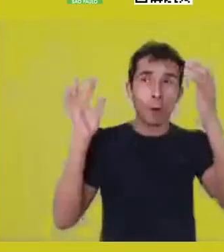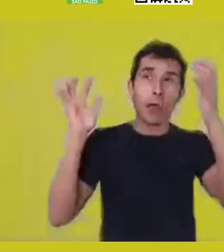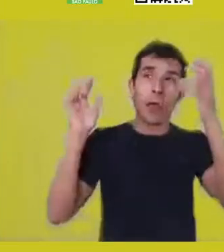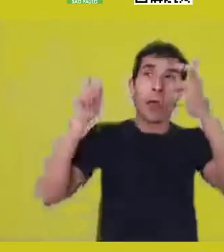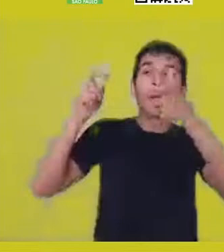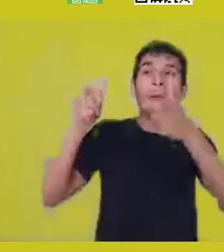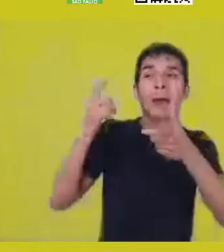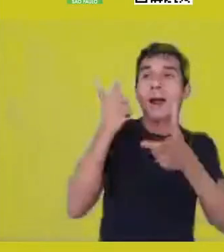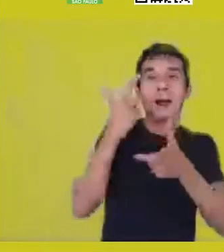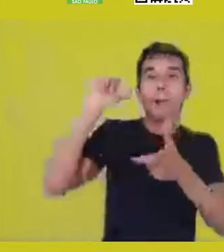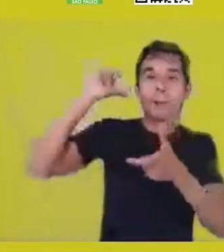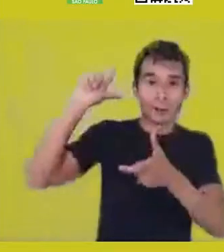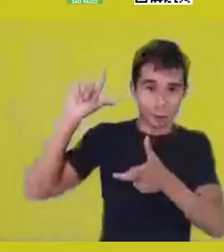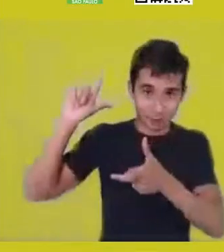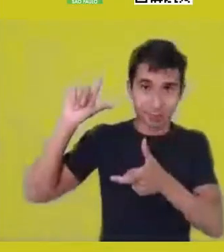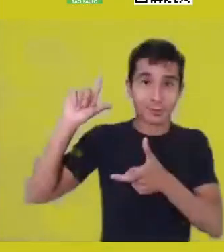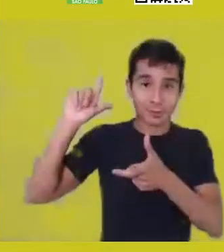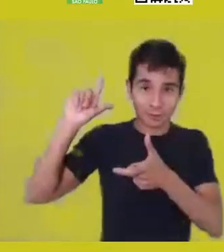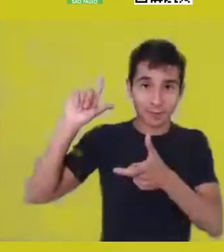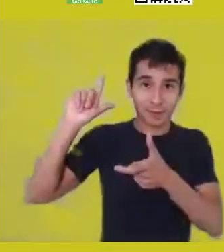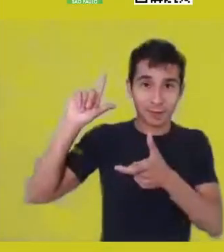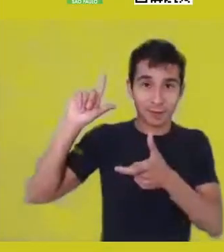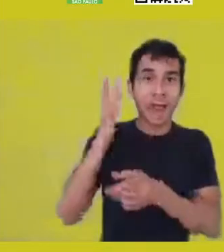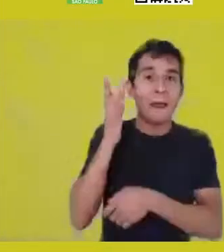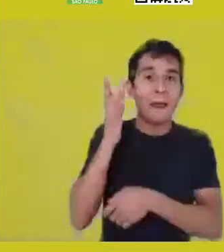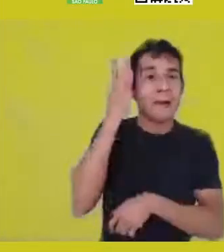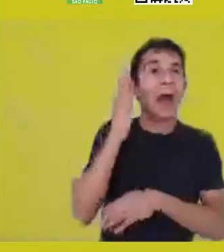which doesn’t necessarily have to be materially accessed.